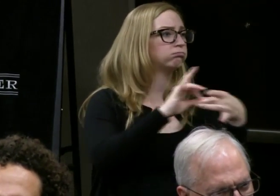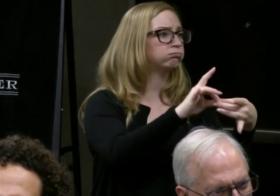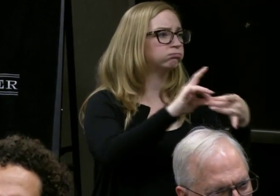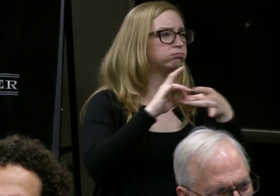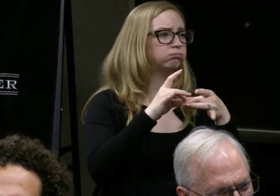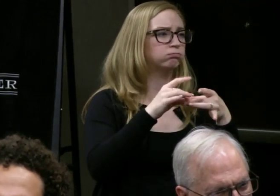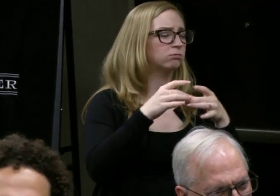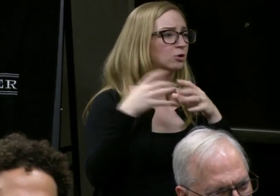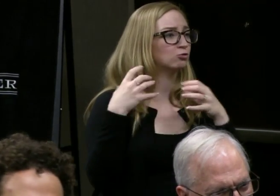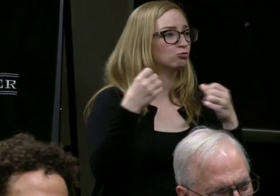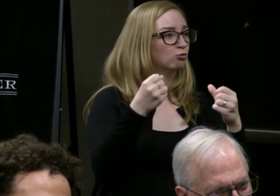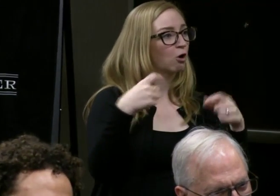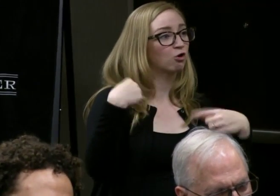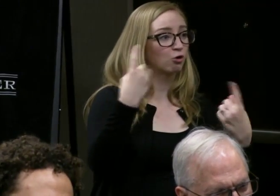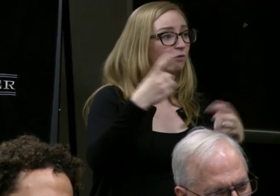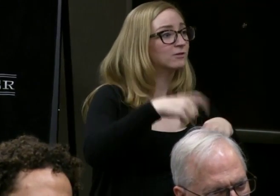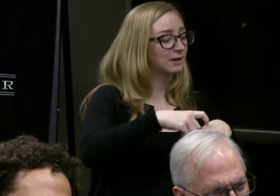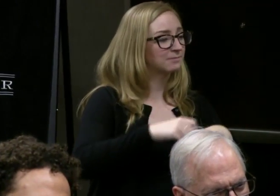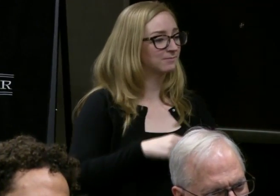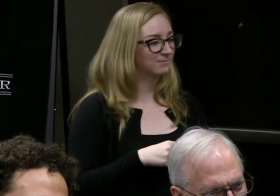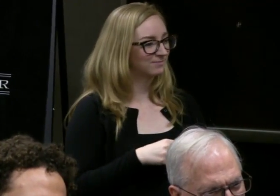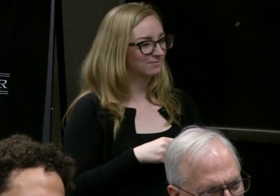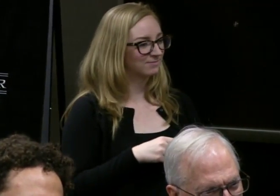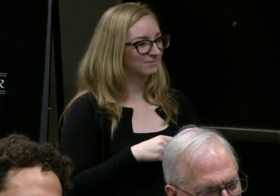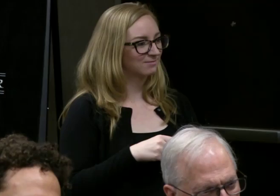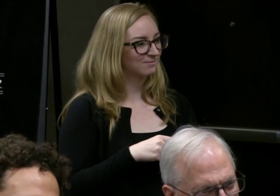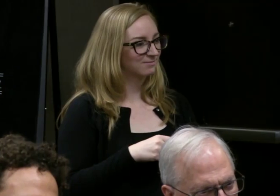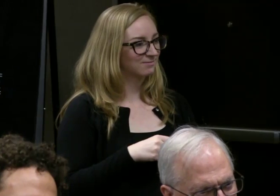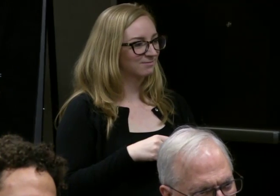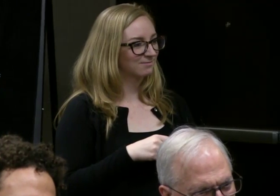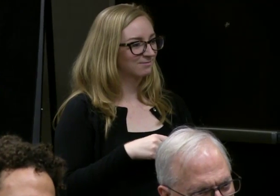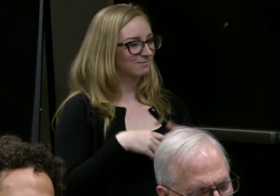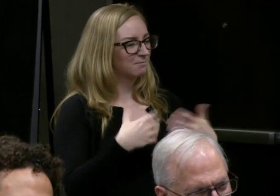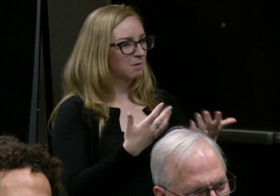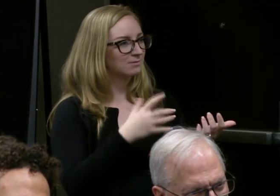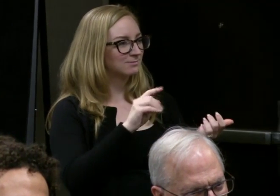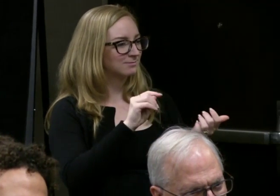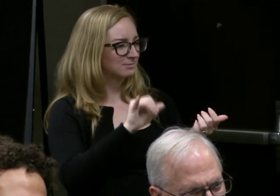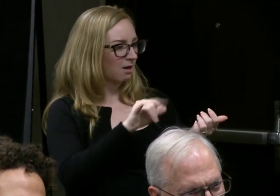But you felt it was refreshing for you to not be in a role that was